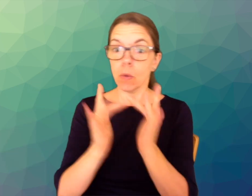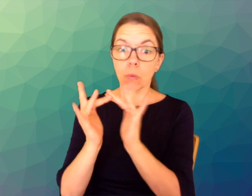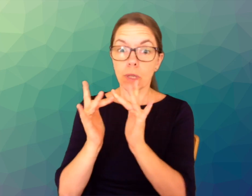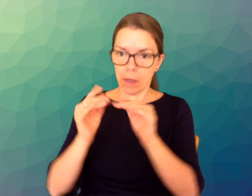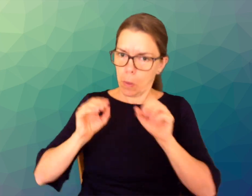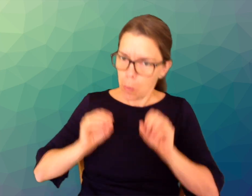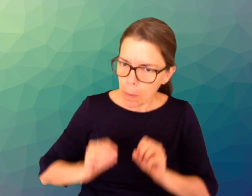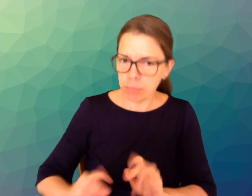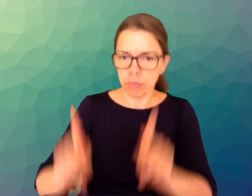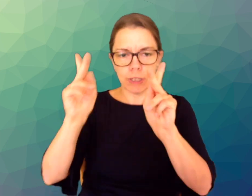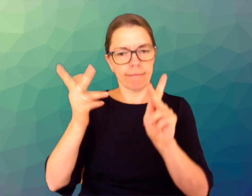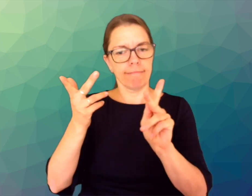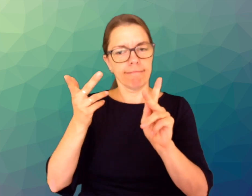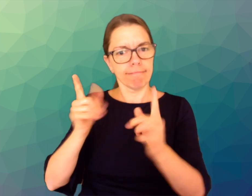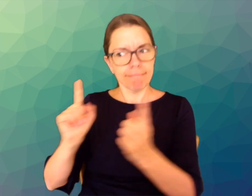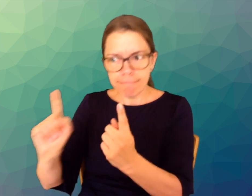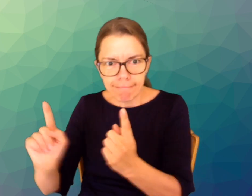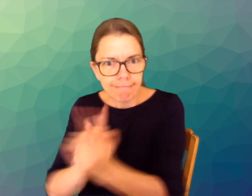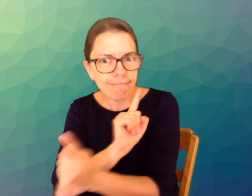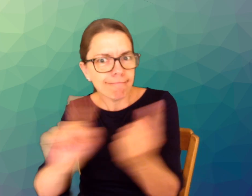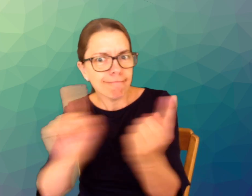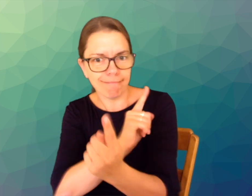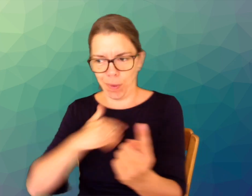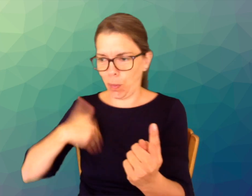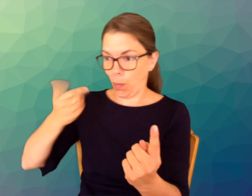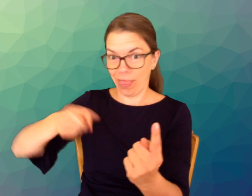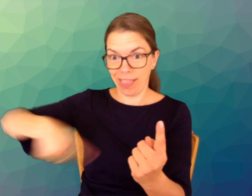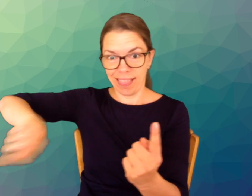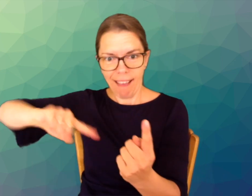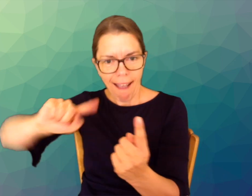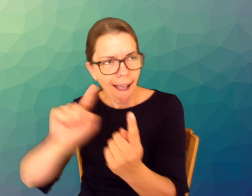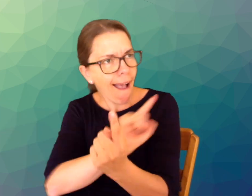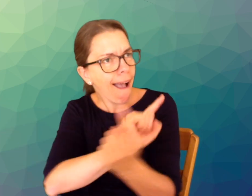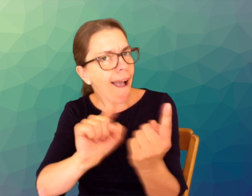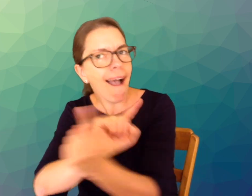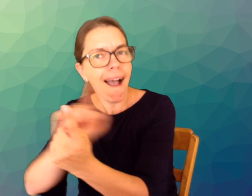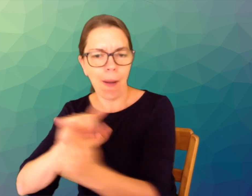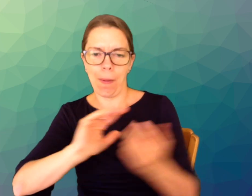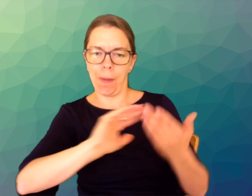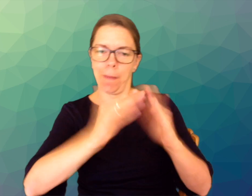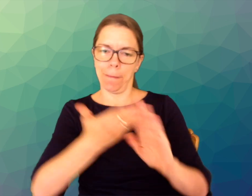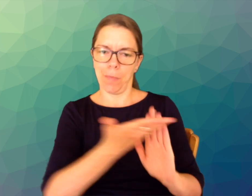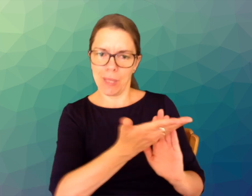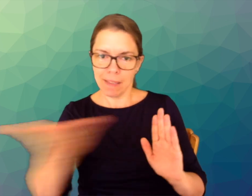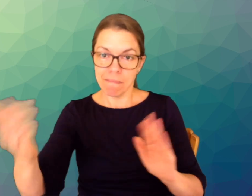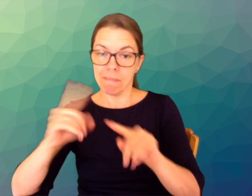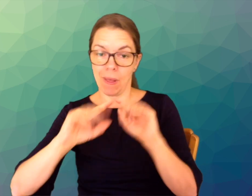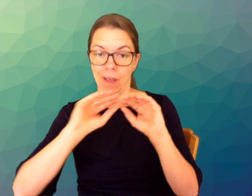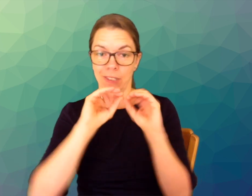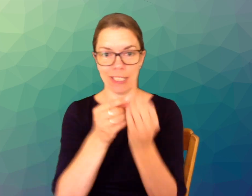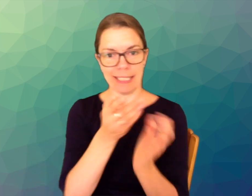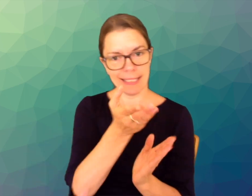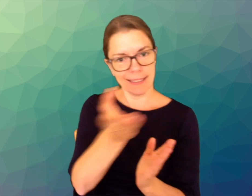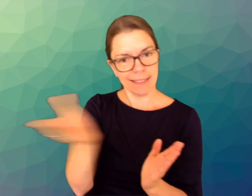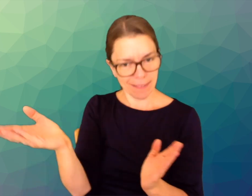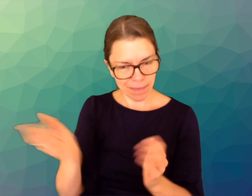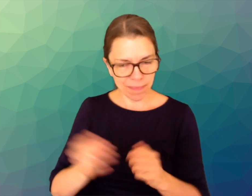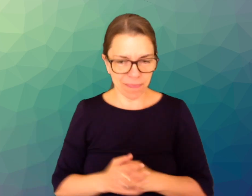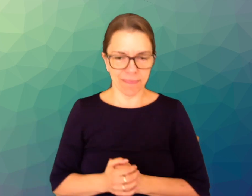Networking opportunities to meet other youth and community organisations;